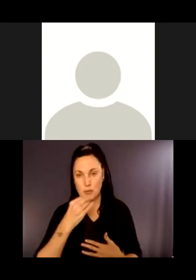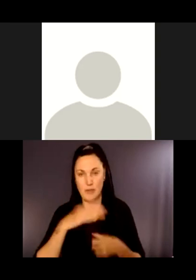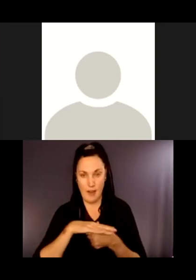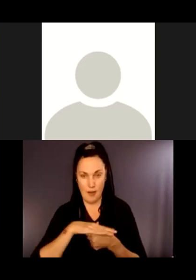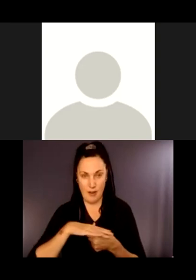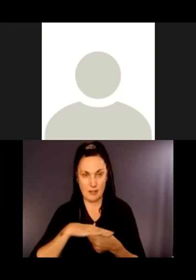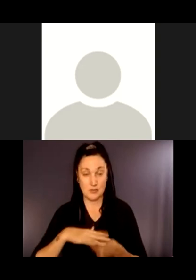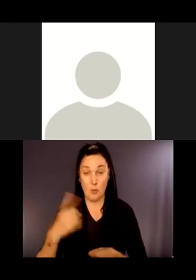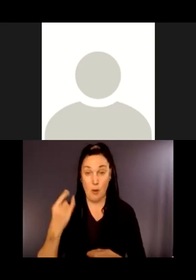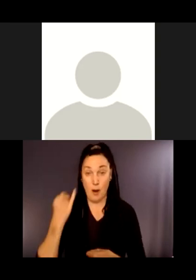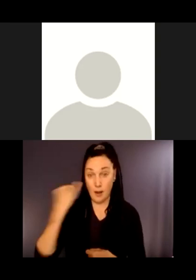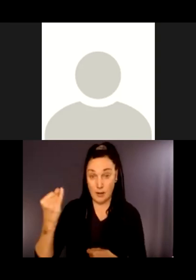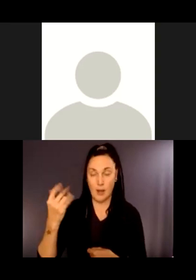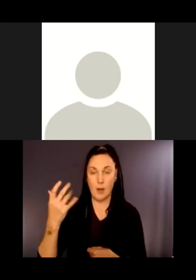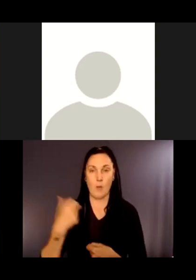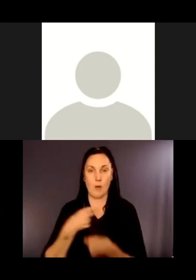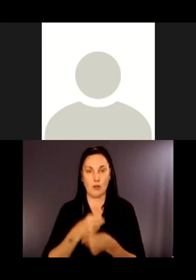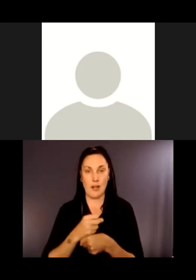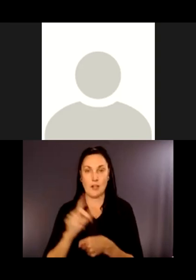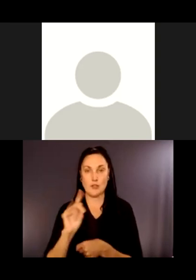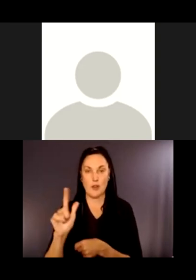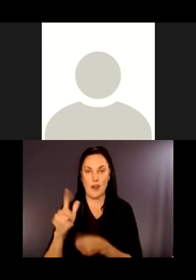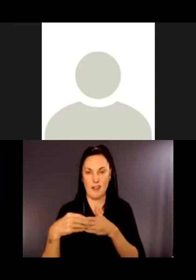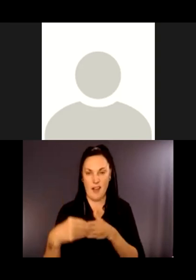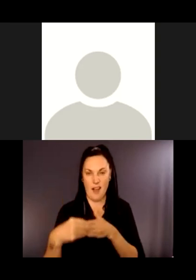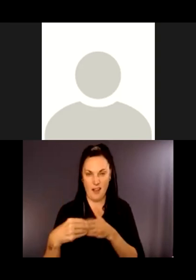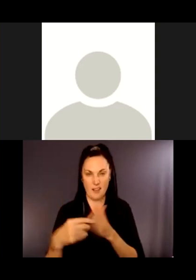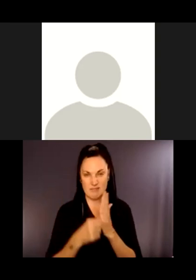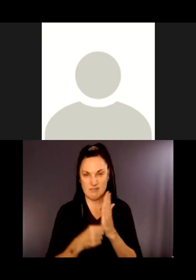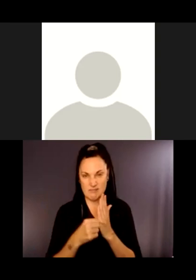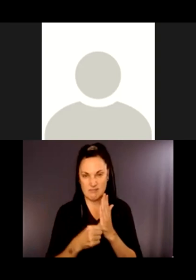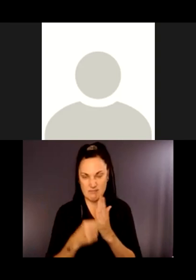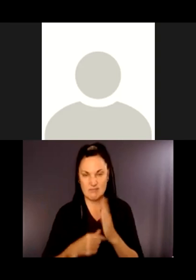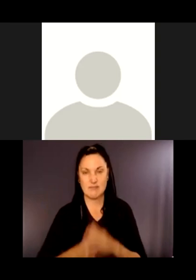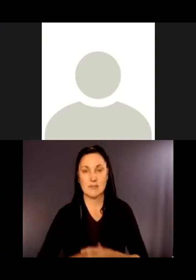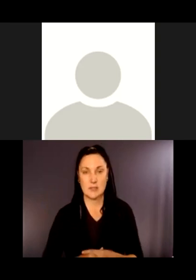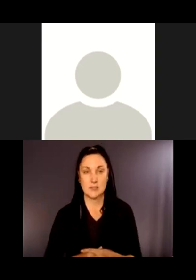When we talked about our on-site improvements, they really are limited to the county's work area.